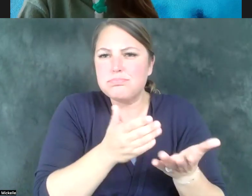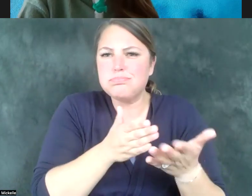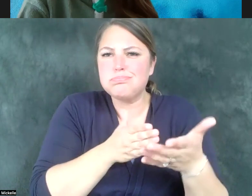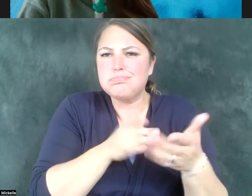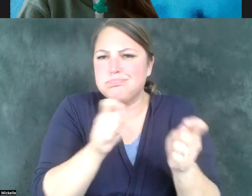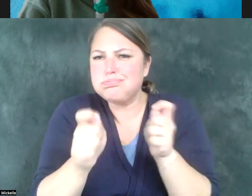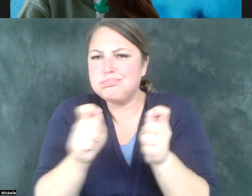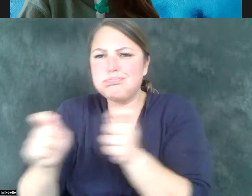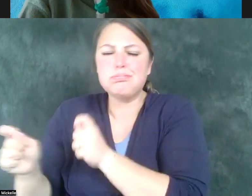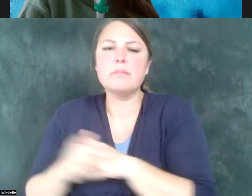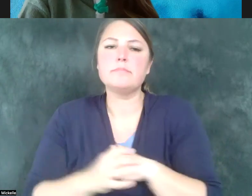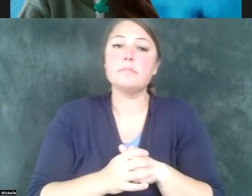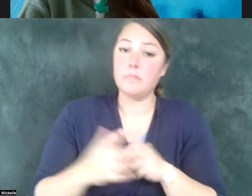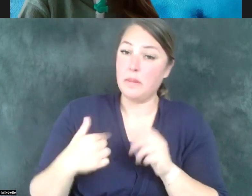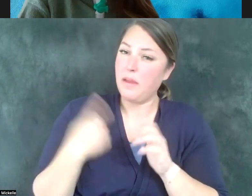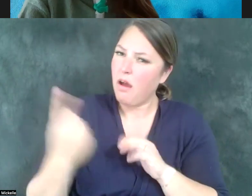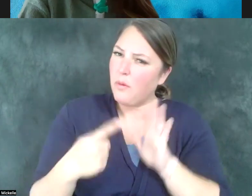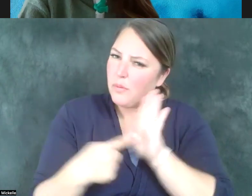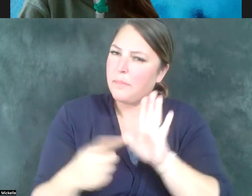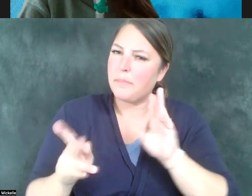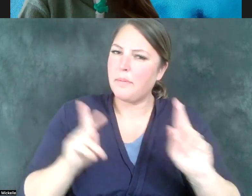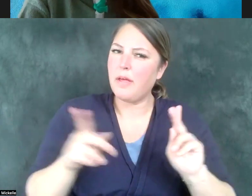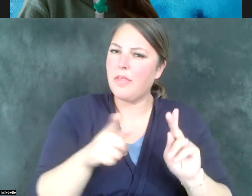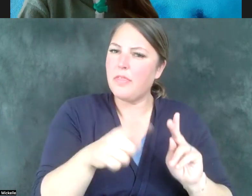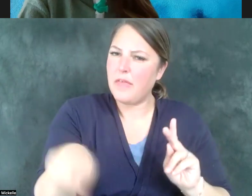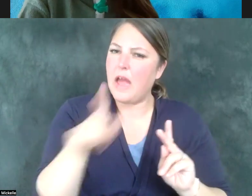always represented individuals who have denied disability claims.